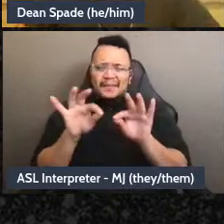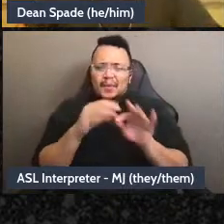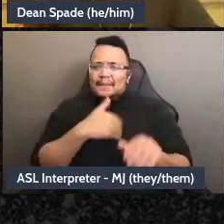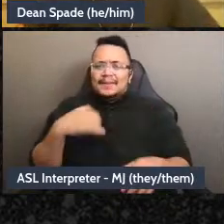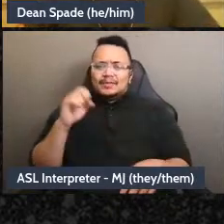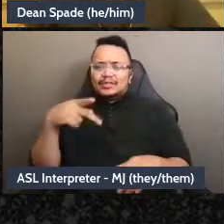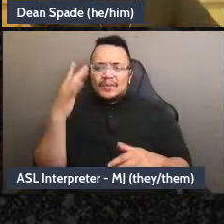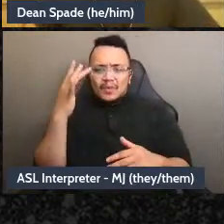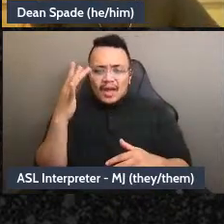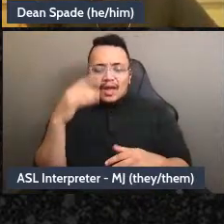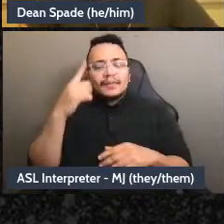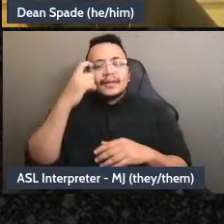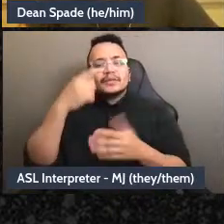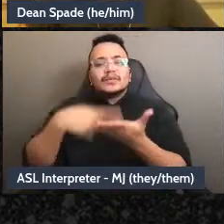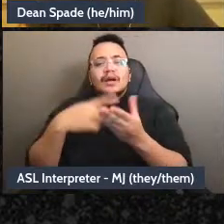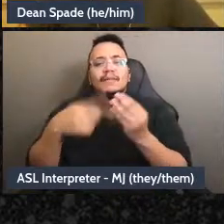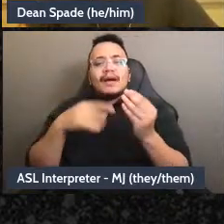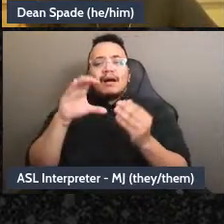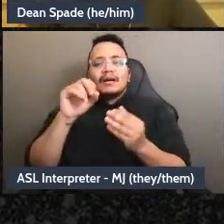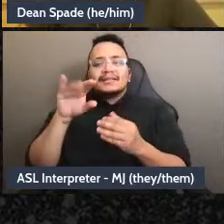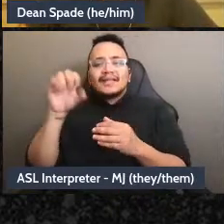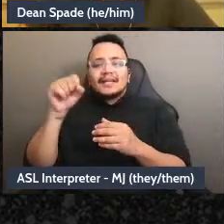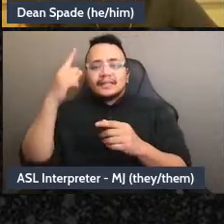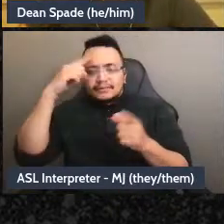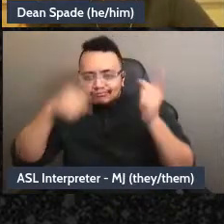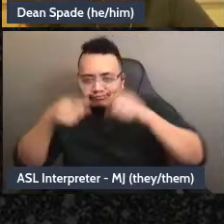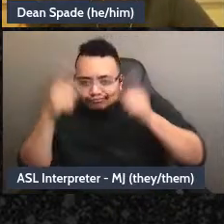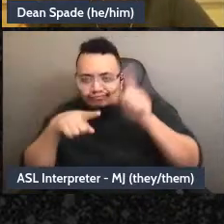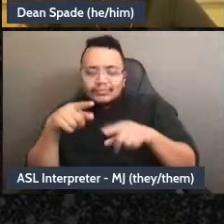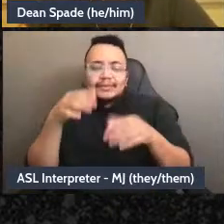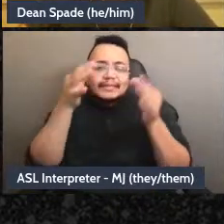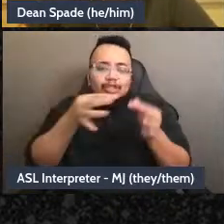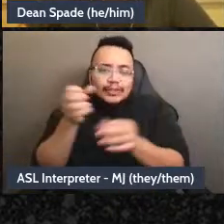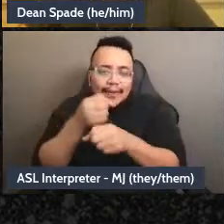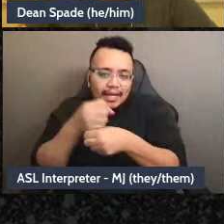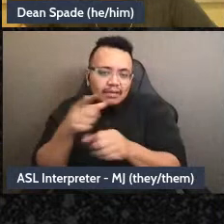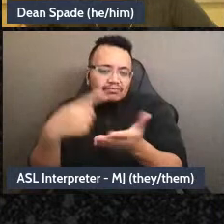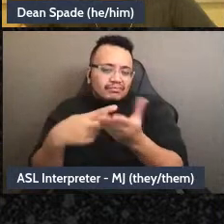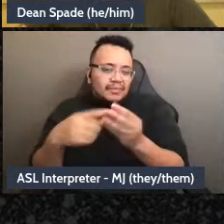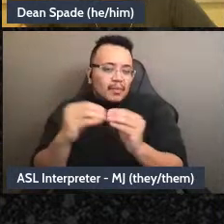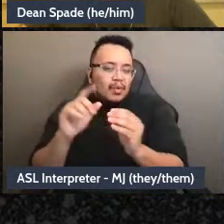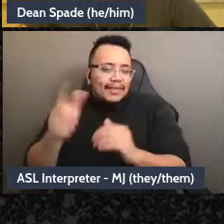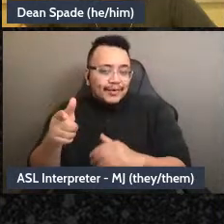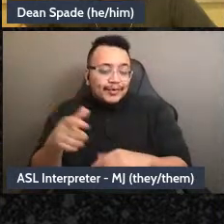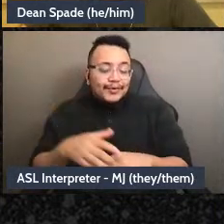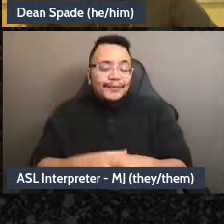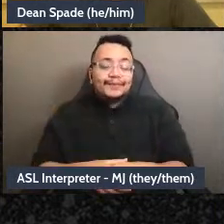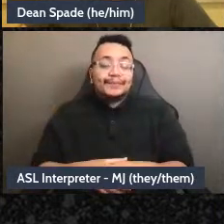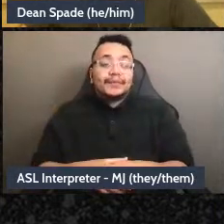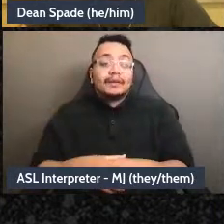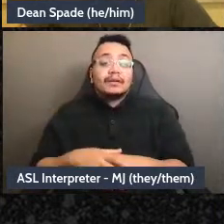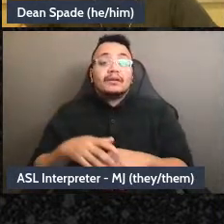decision making for the bulk of our time today and in consensus decision making people who are in the